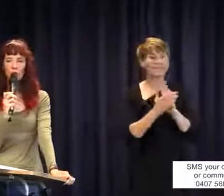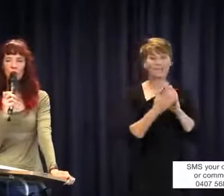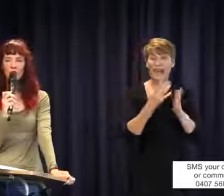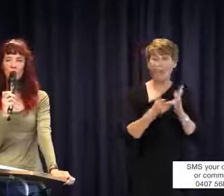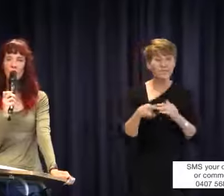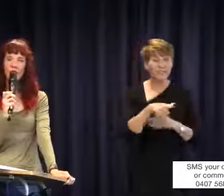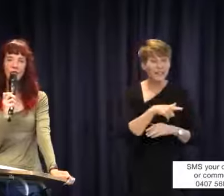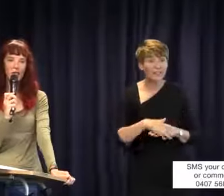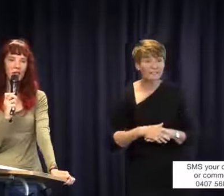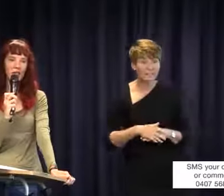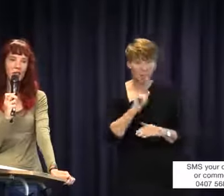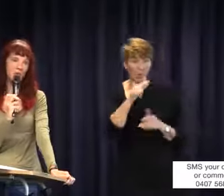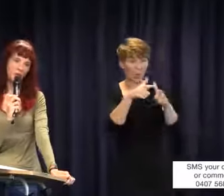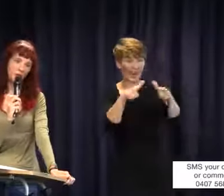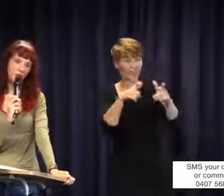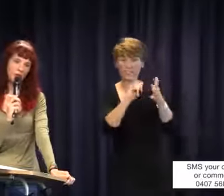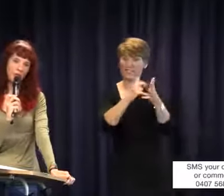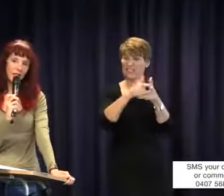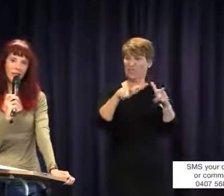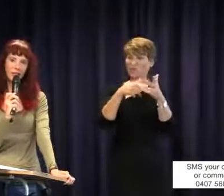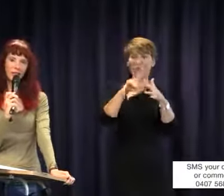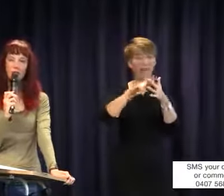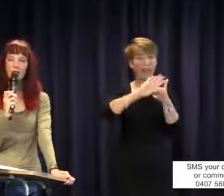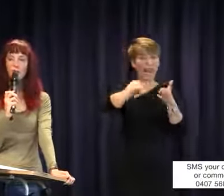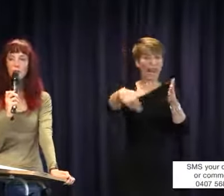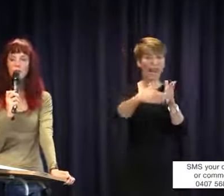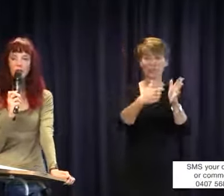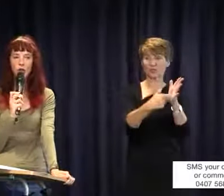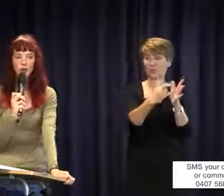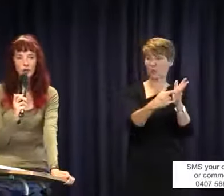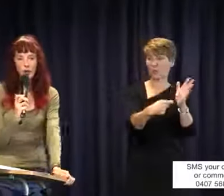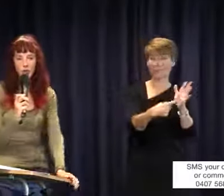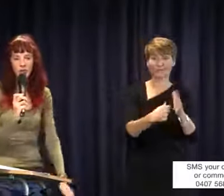being described as a last resort? Isn't that terrific? The respect you get from departments